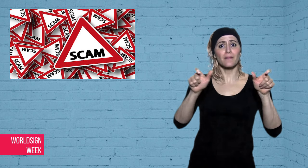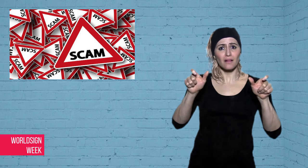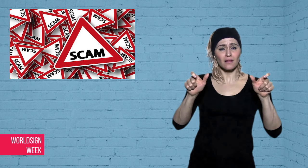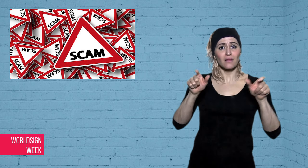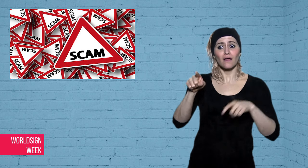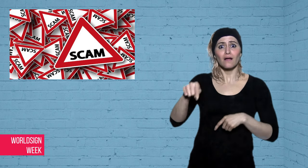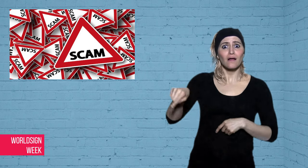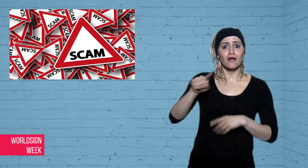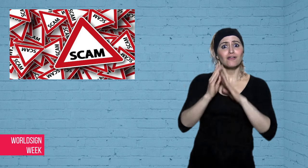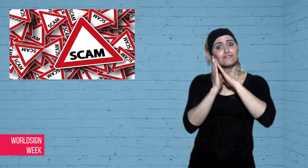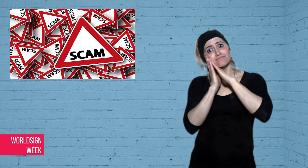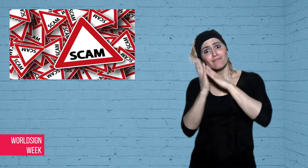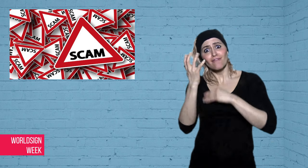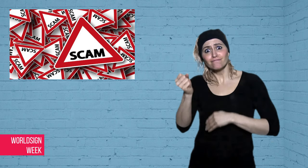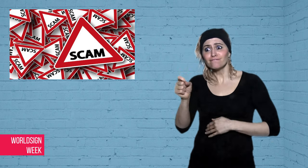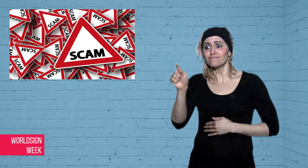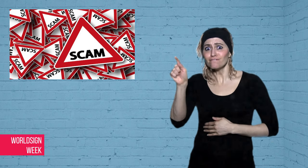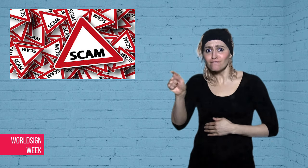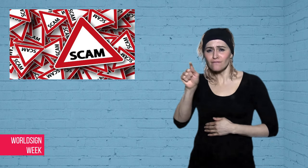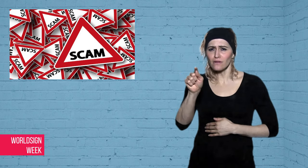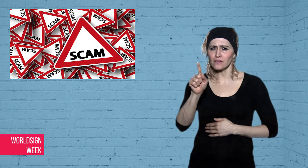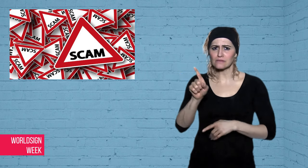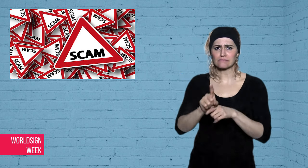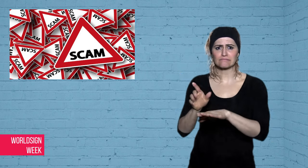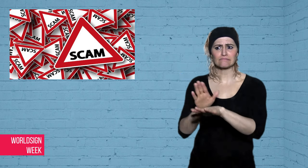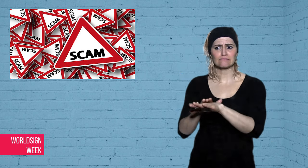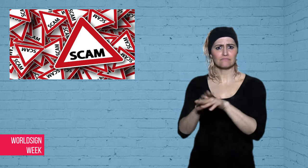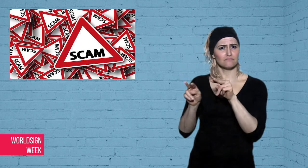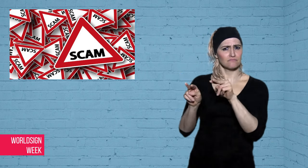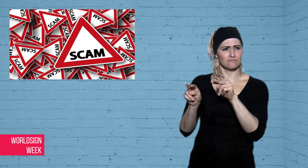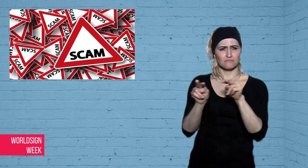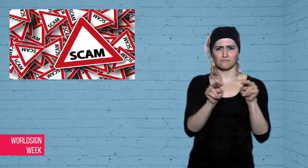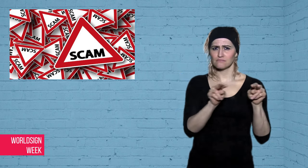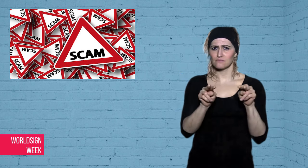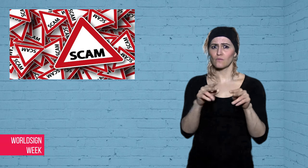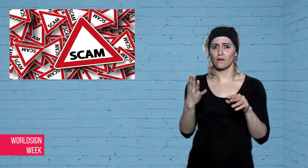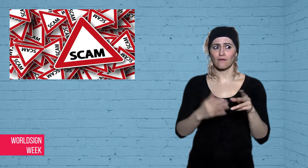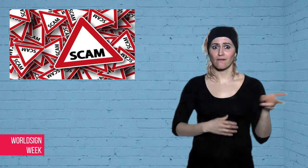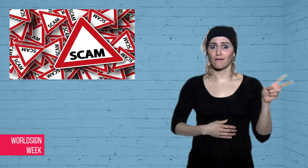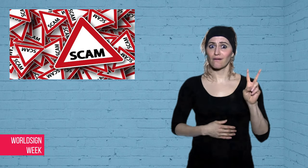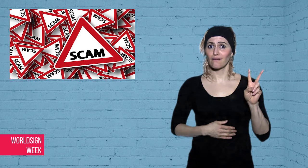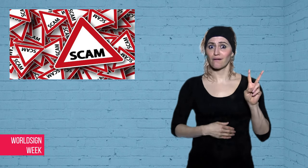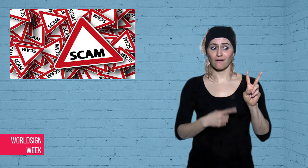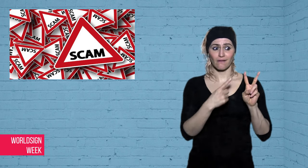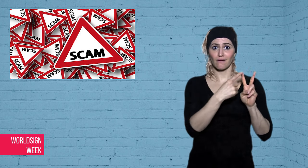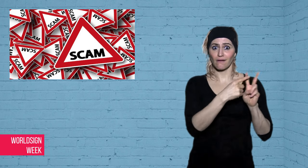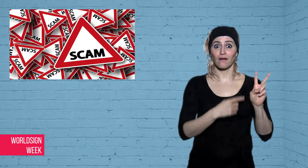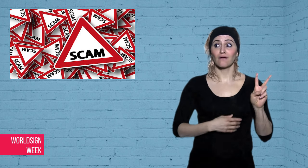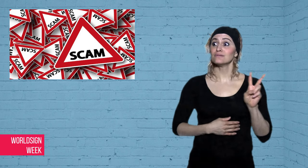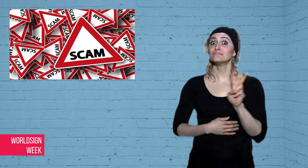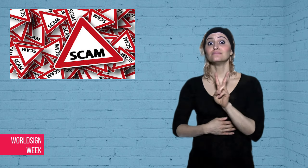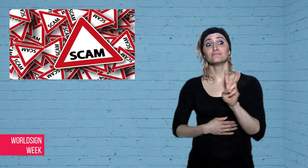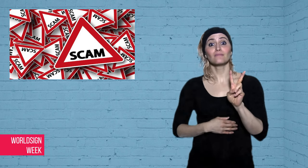their elderly neighbours as the hearing